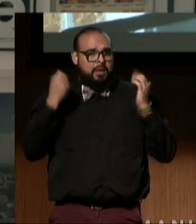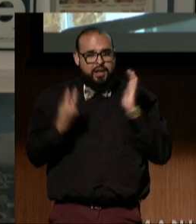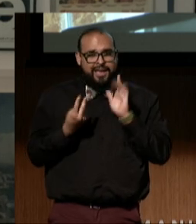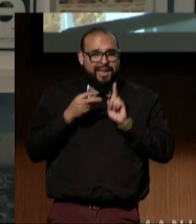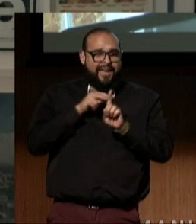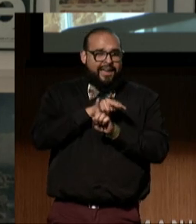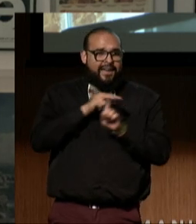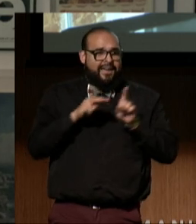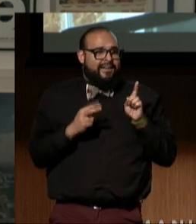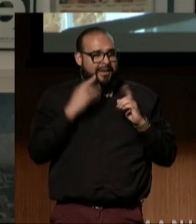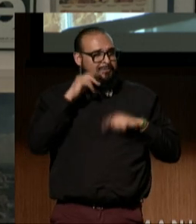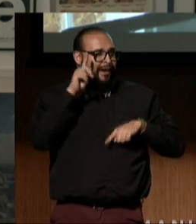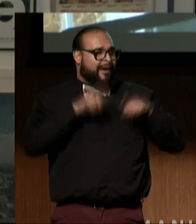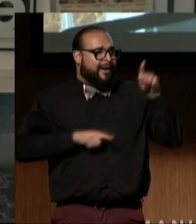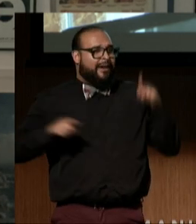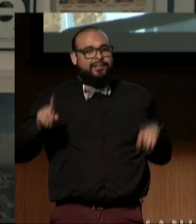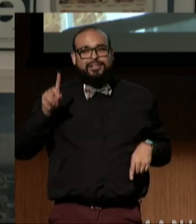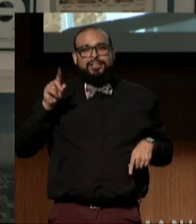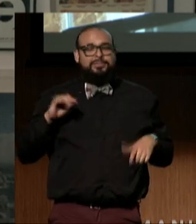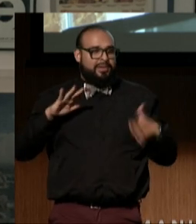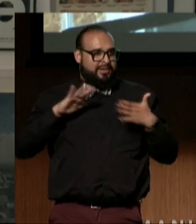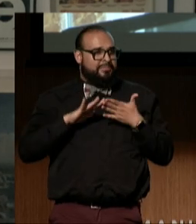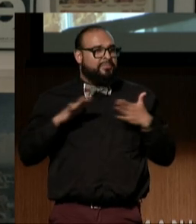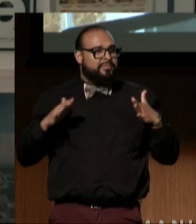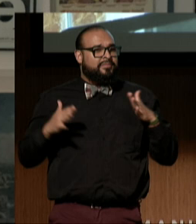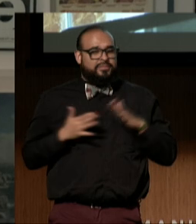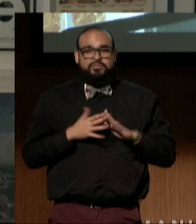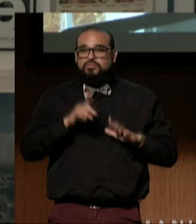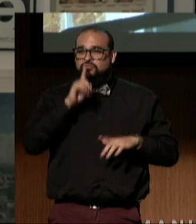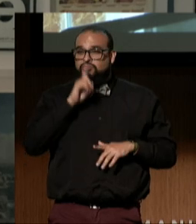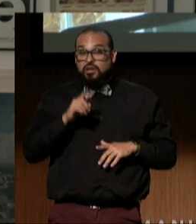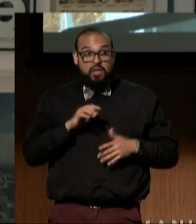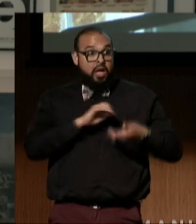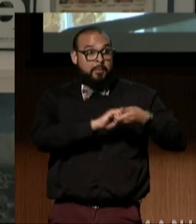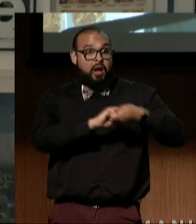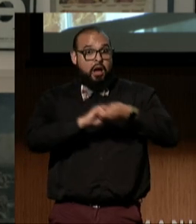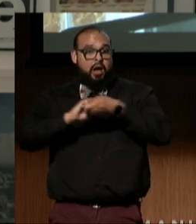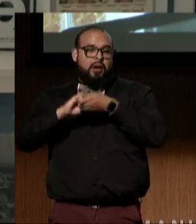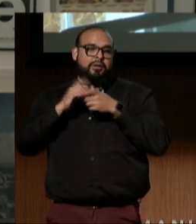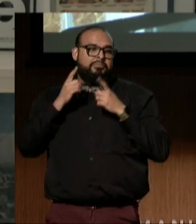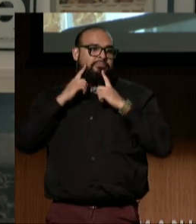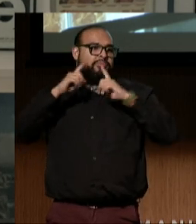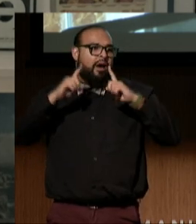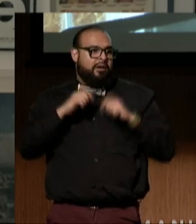of the disability community. It's through these partnerships that we have been able to make meaningful progress,